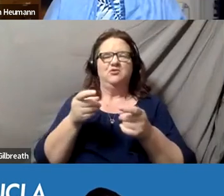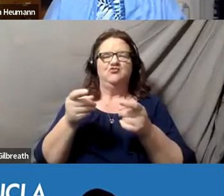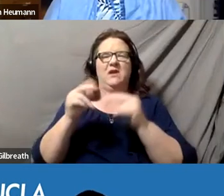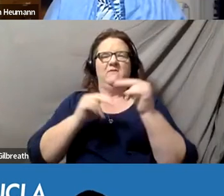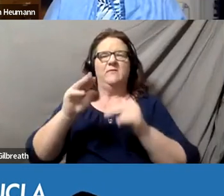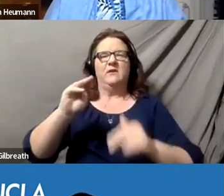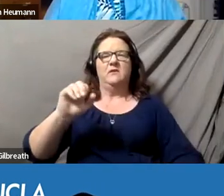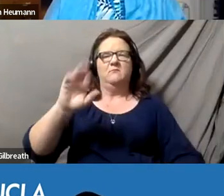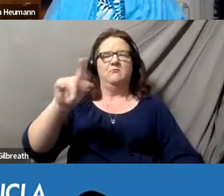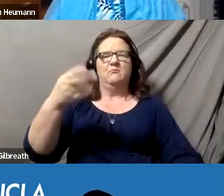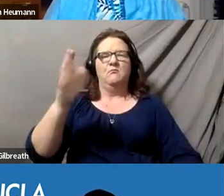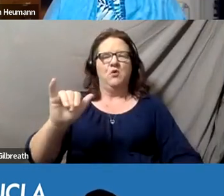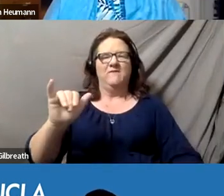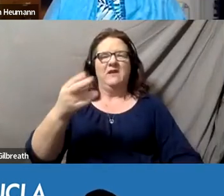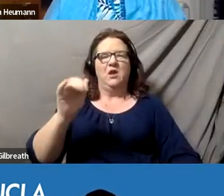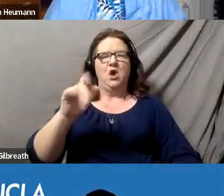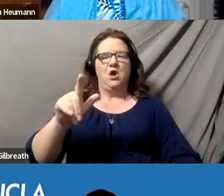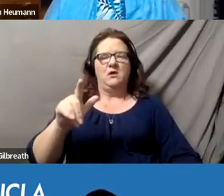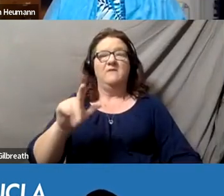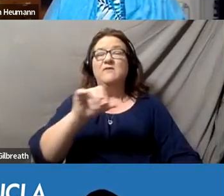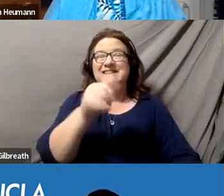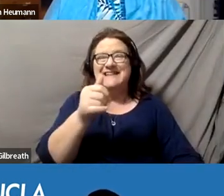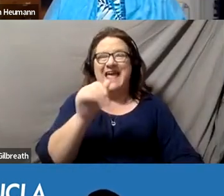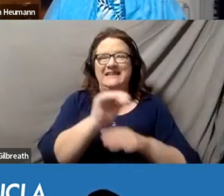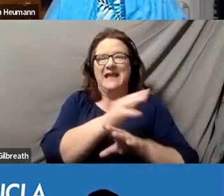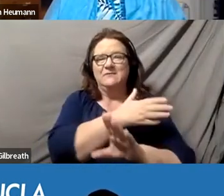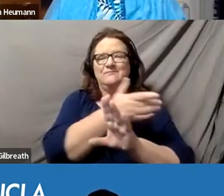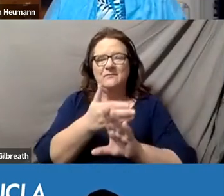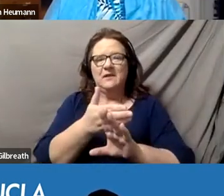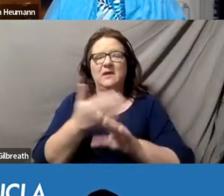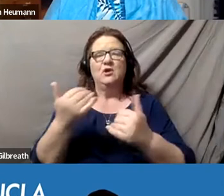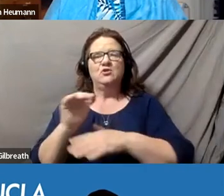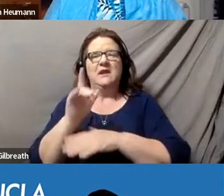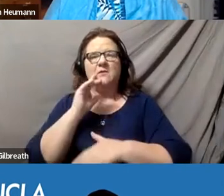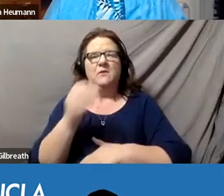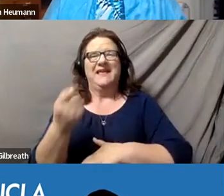for ten nights, tonight will make eleven, because admin cannot provide disabled students